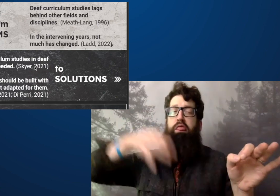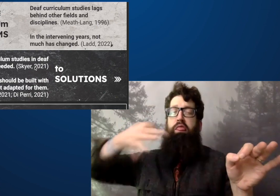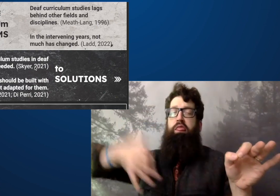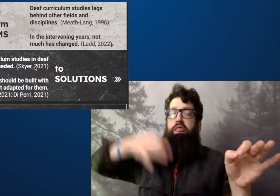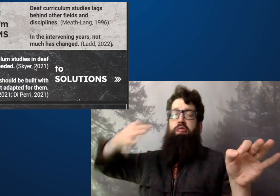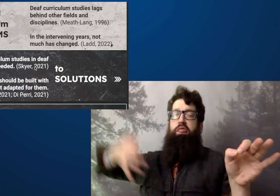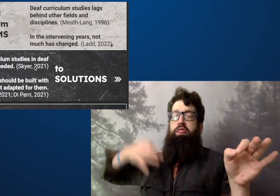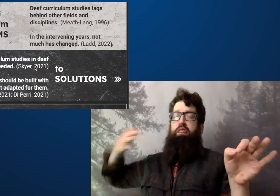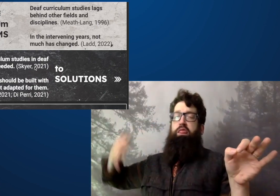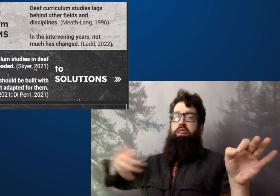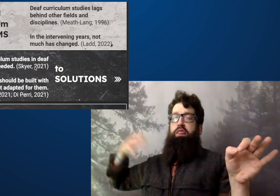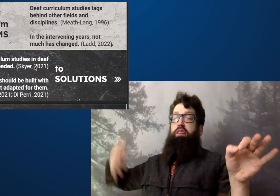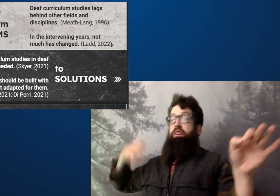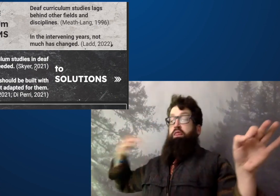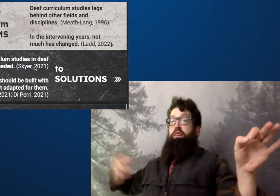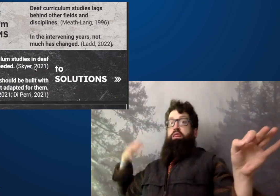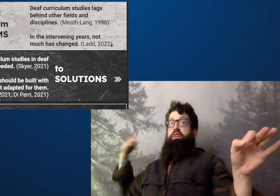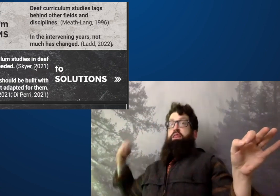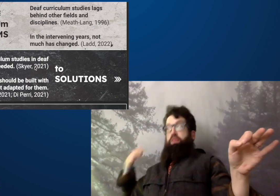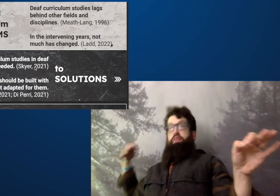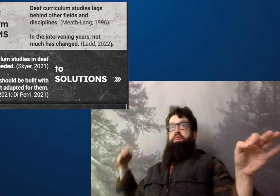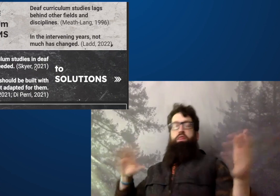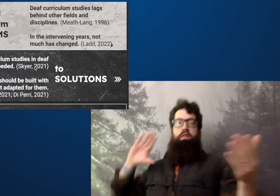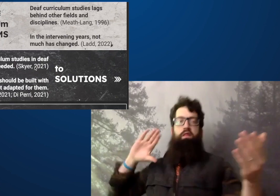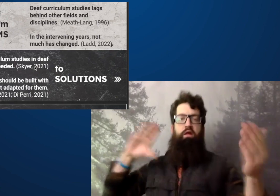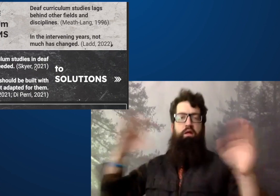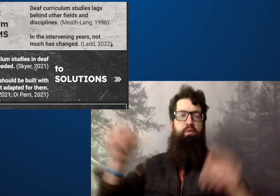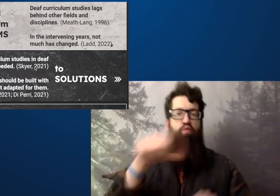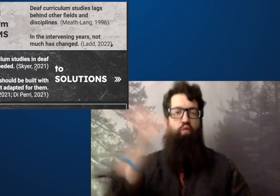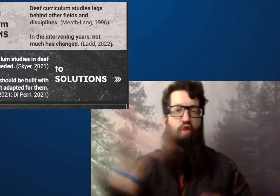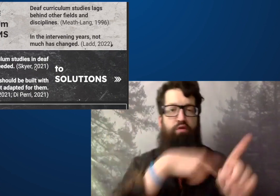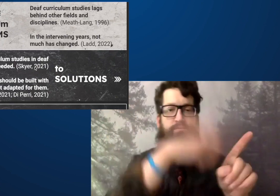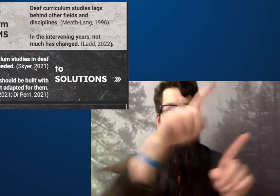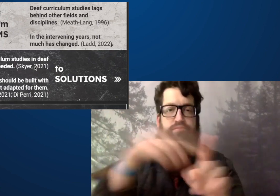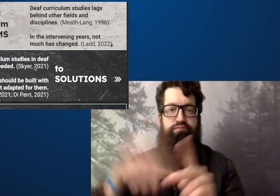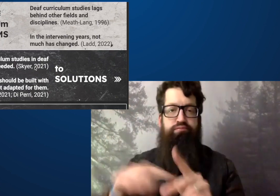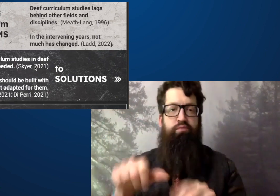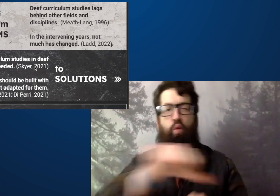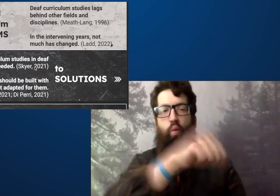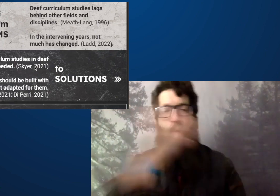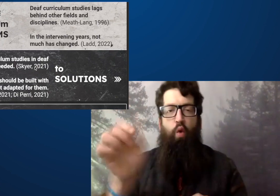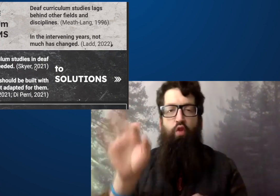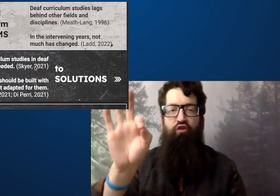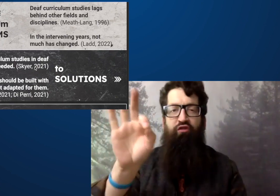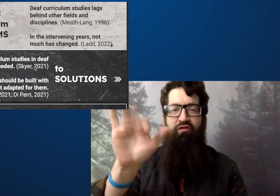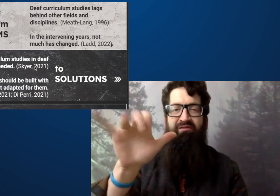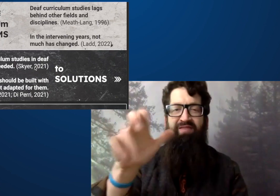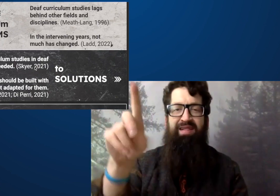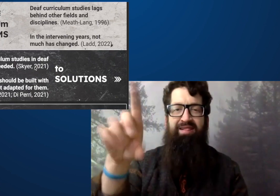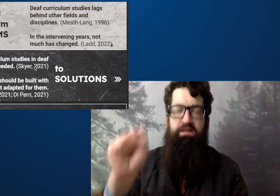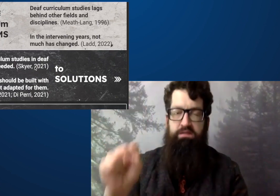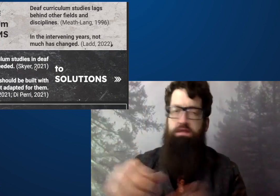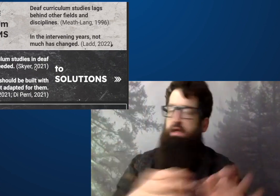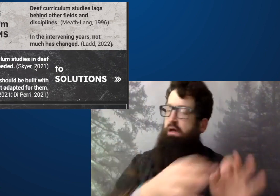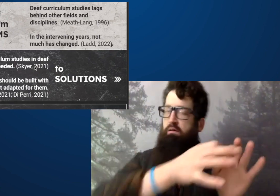research in curriculum lags so far behind compared to other fields.